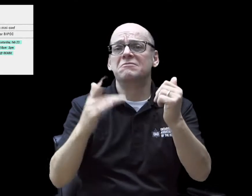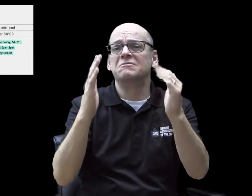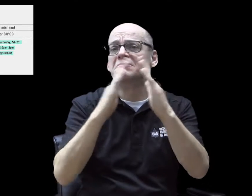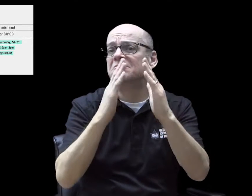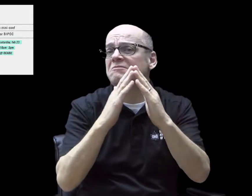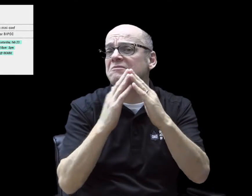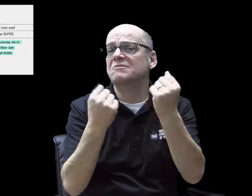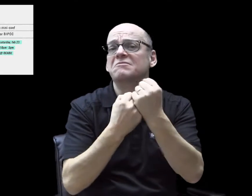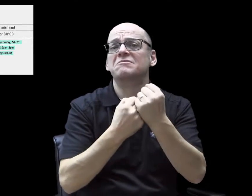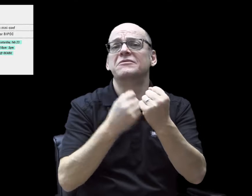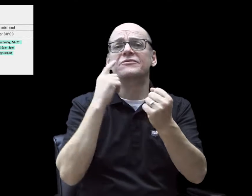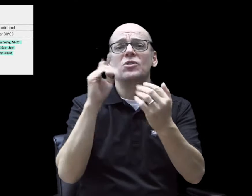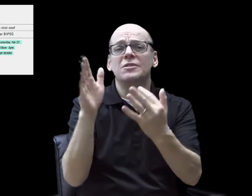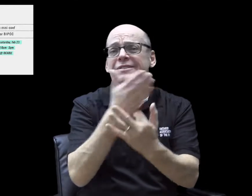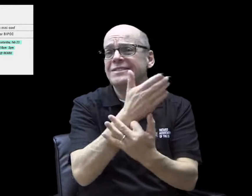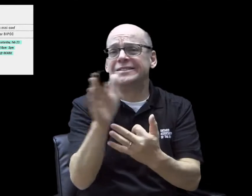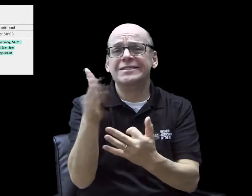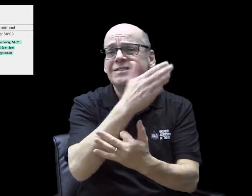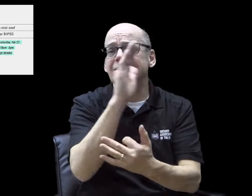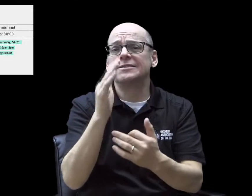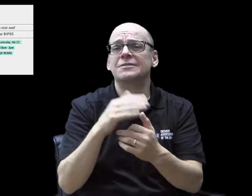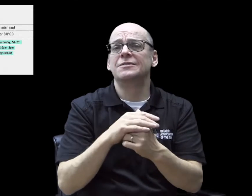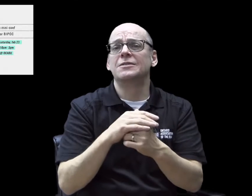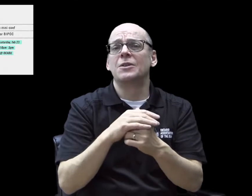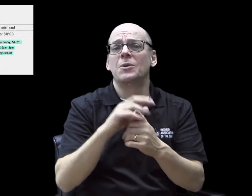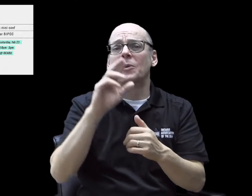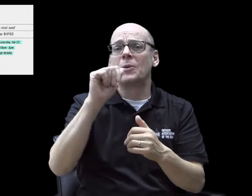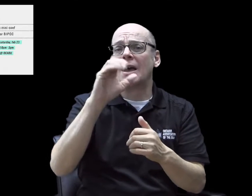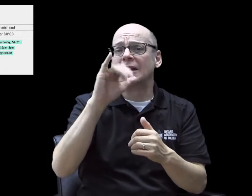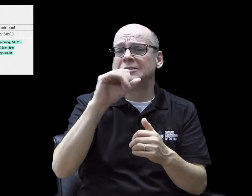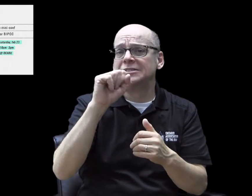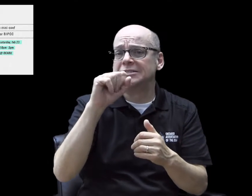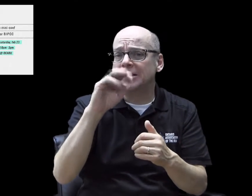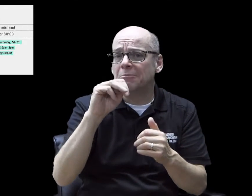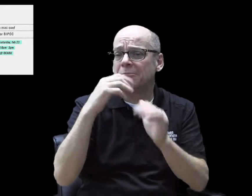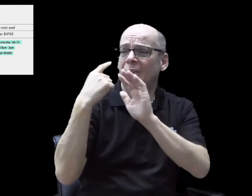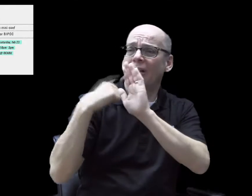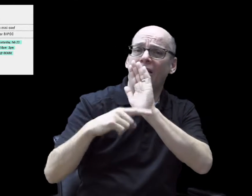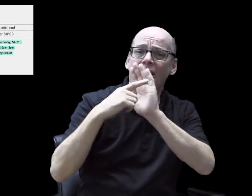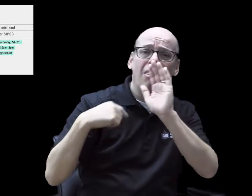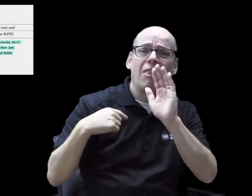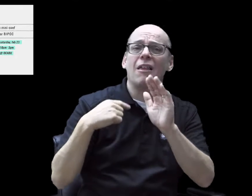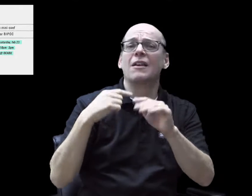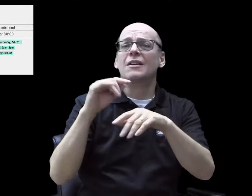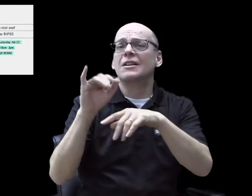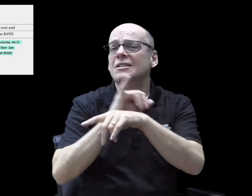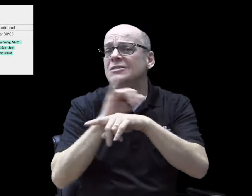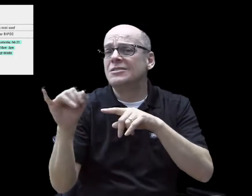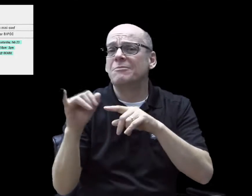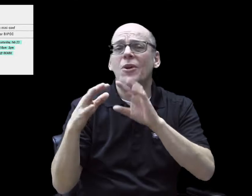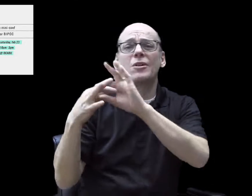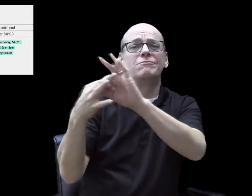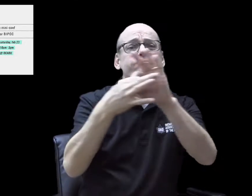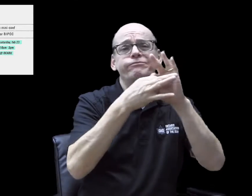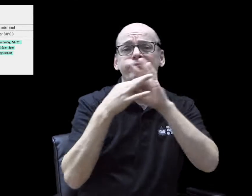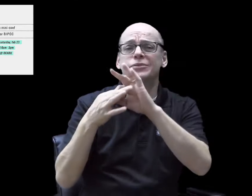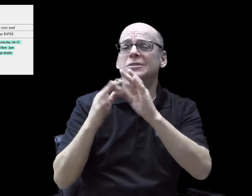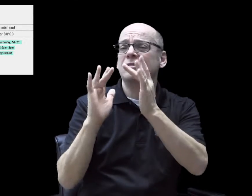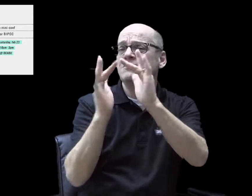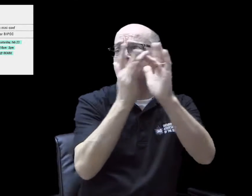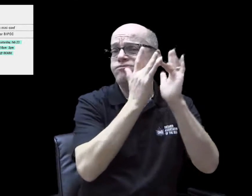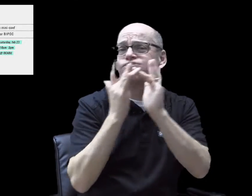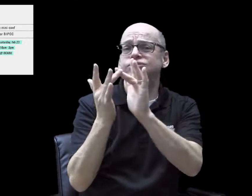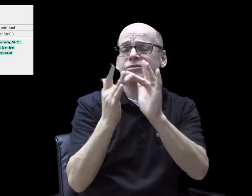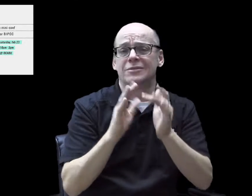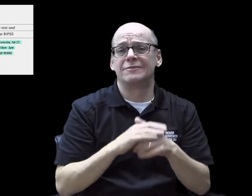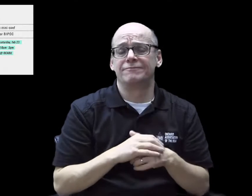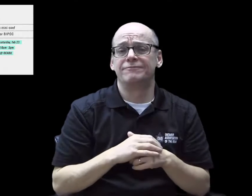find community supports for navigating racism in the industry, and connect with each other?